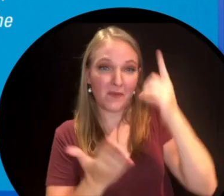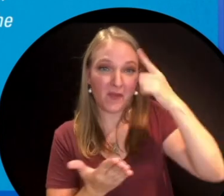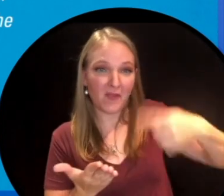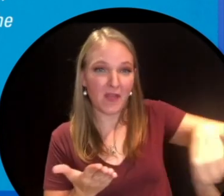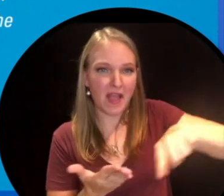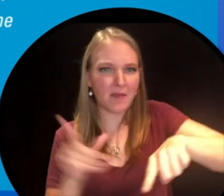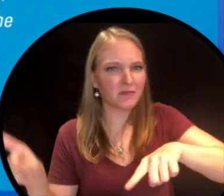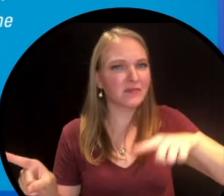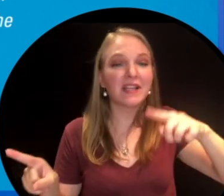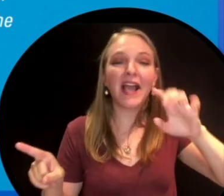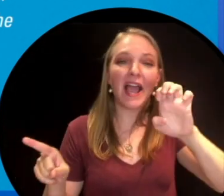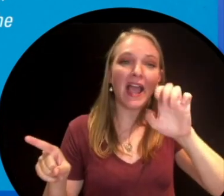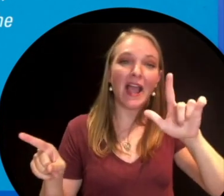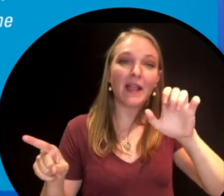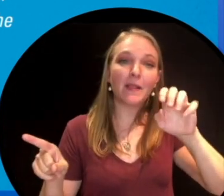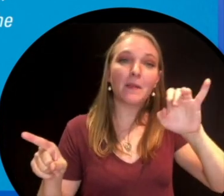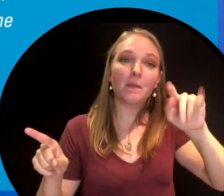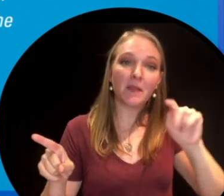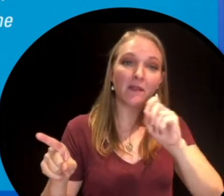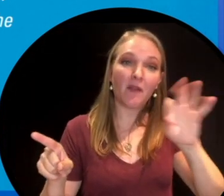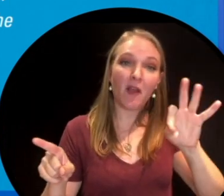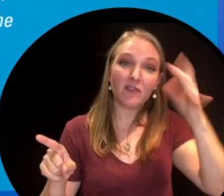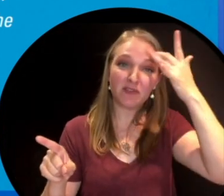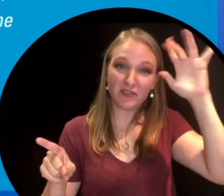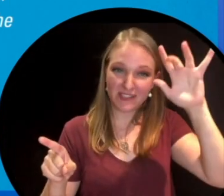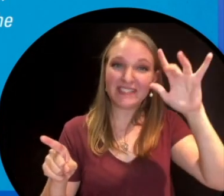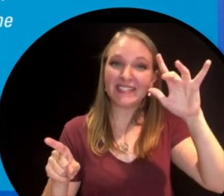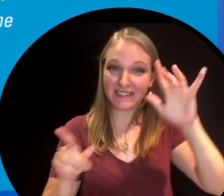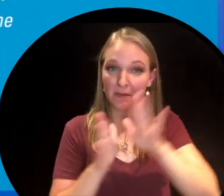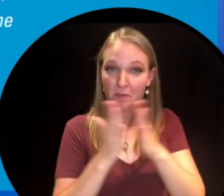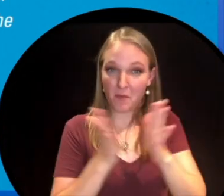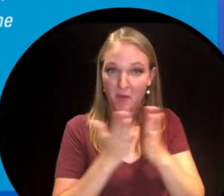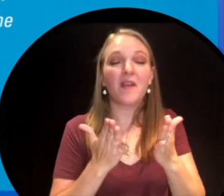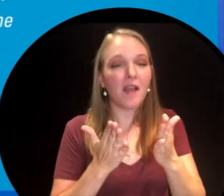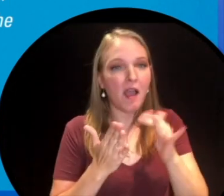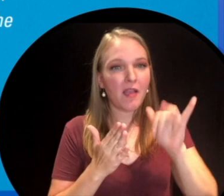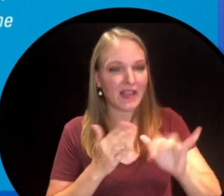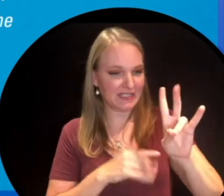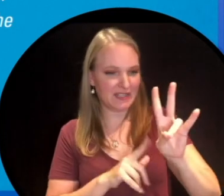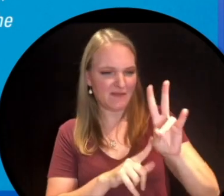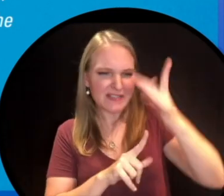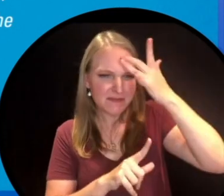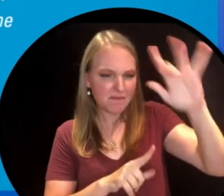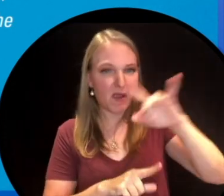Her elements of Genius series feature seven super smart kids who use their incredible brains